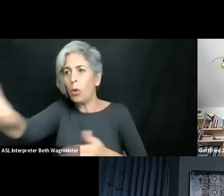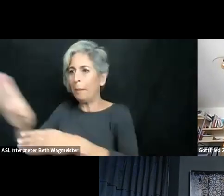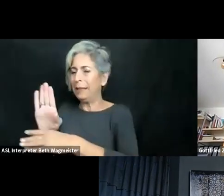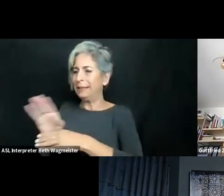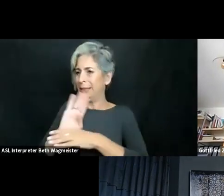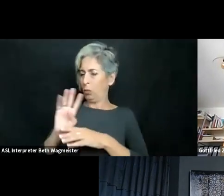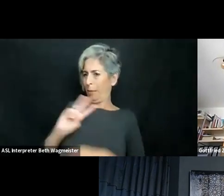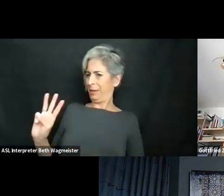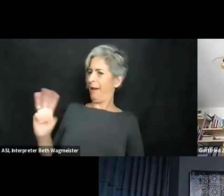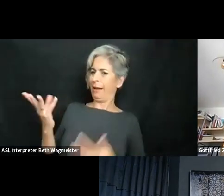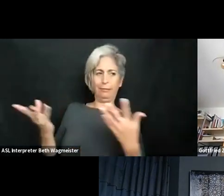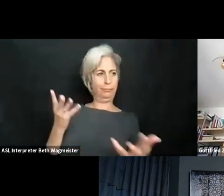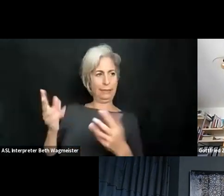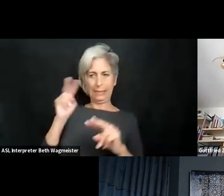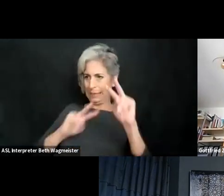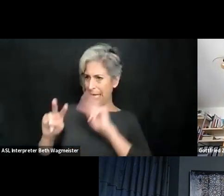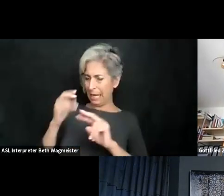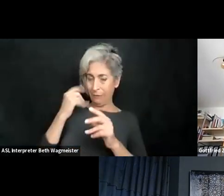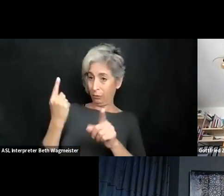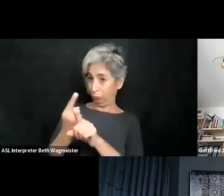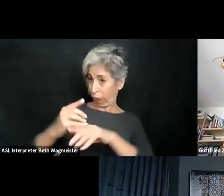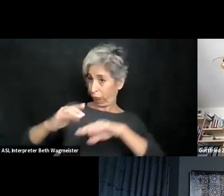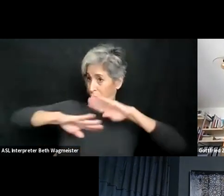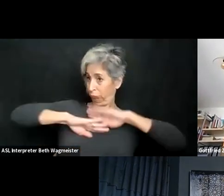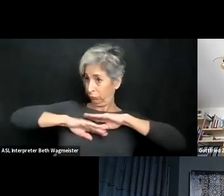are part-timers, so they work in their own institute, so I would tell them,